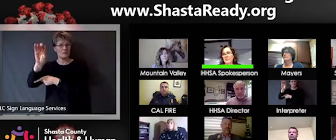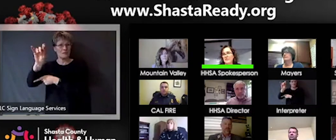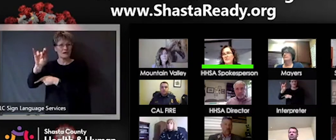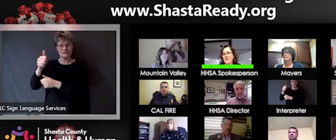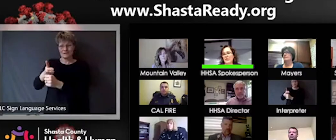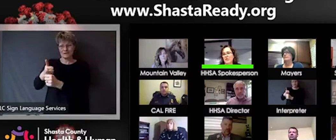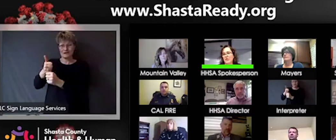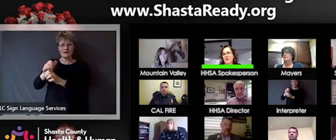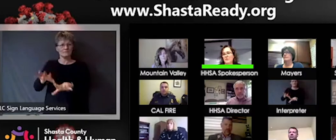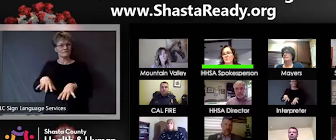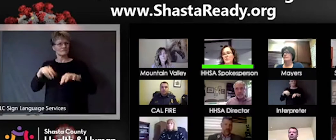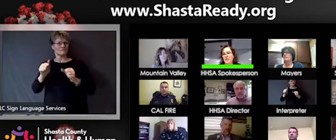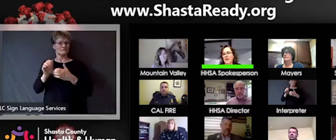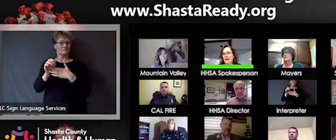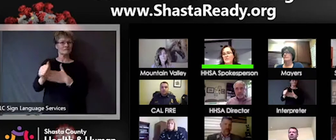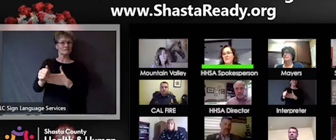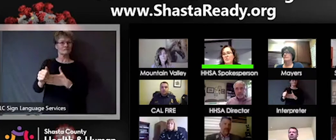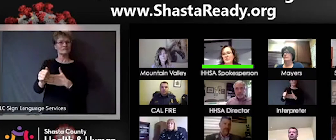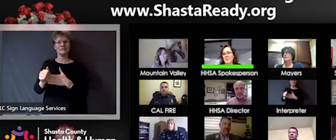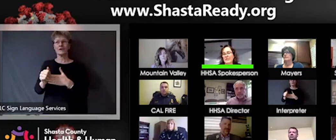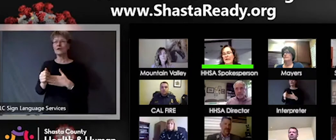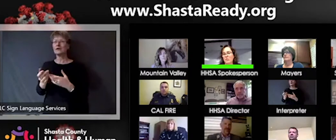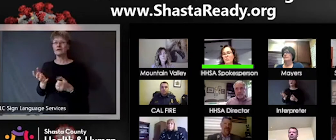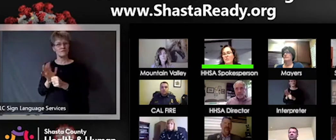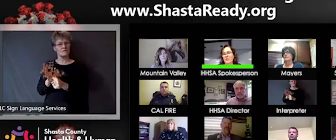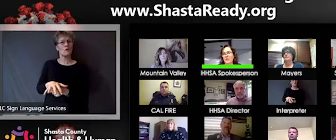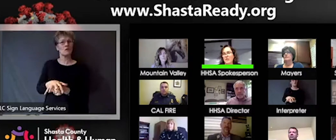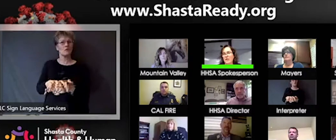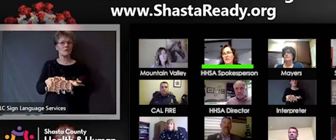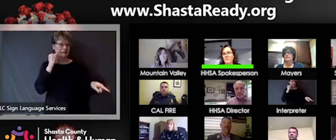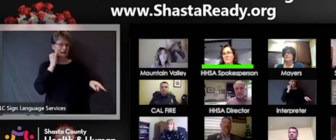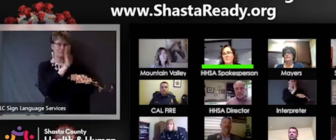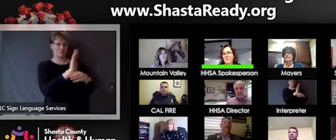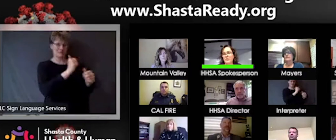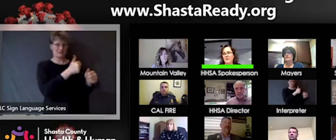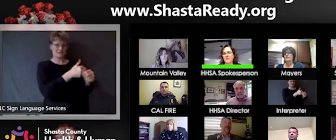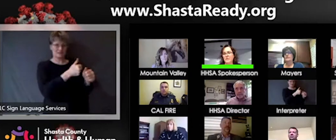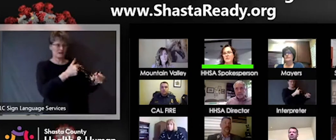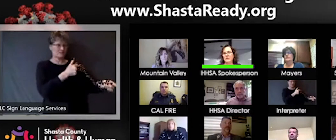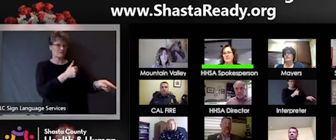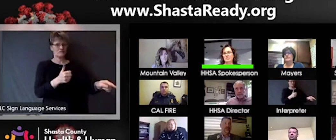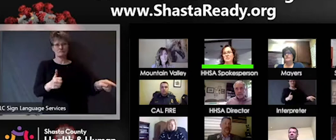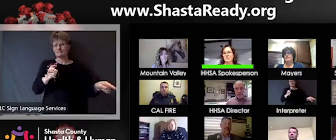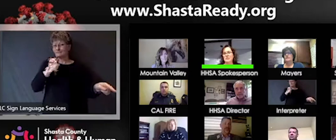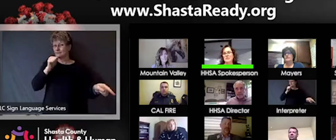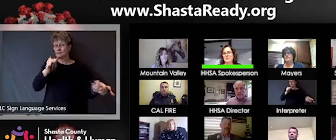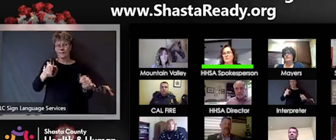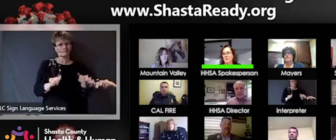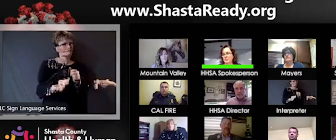businesses that are having difficulty complying with the essential services, the